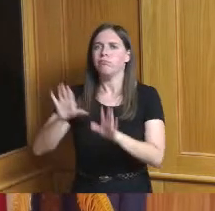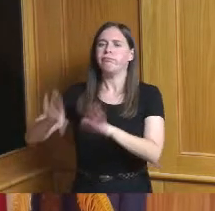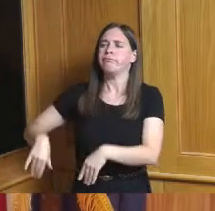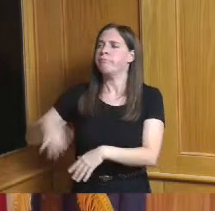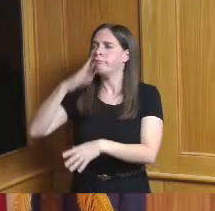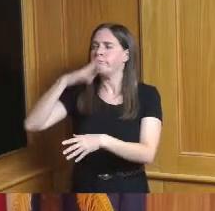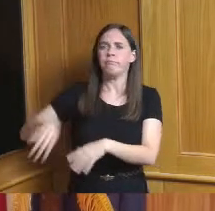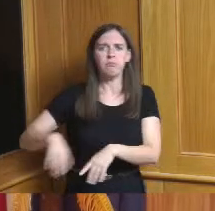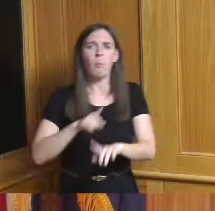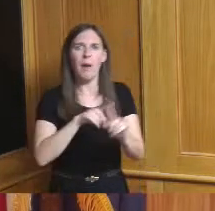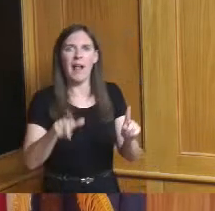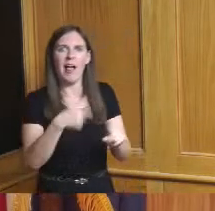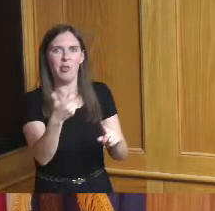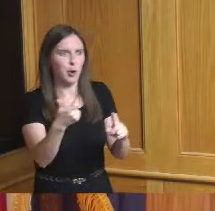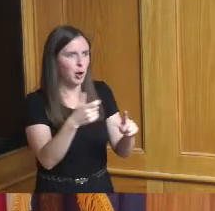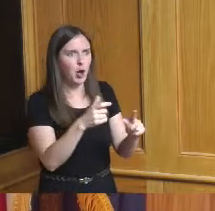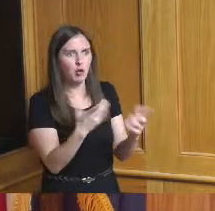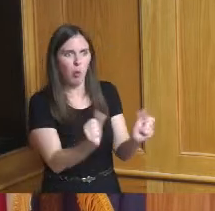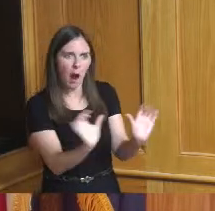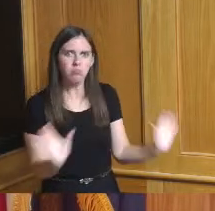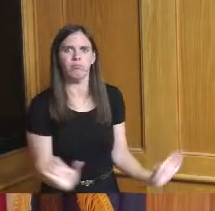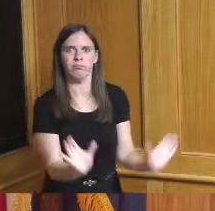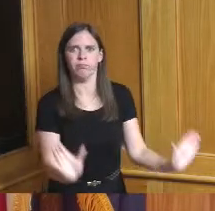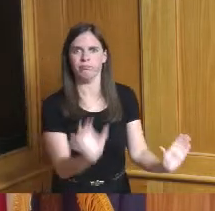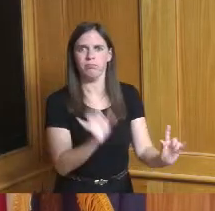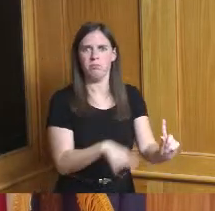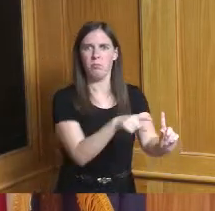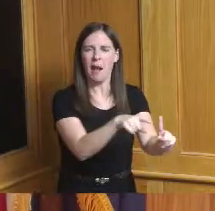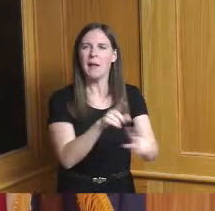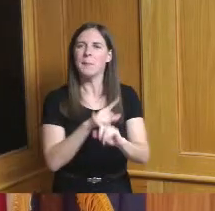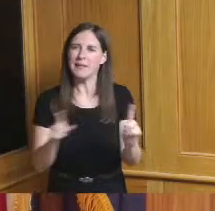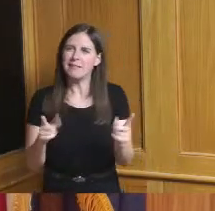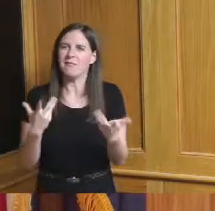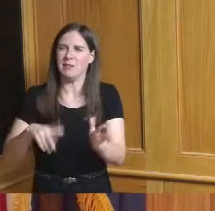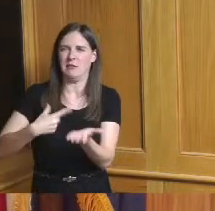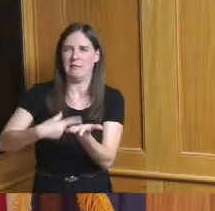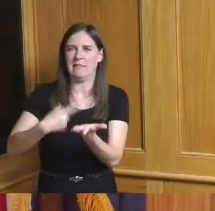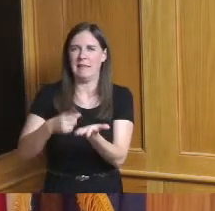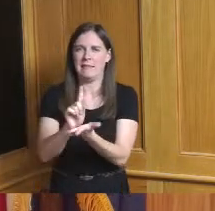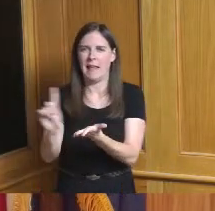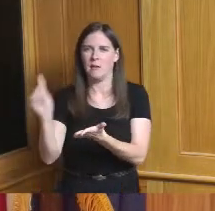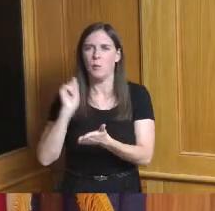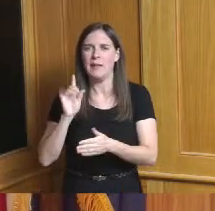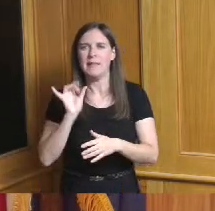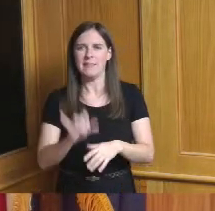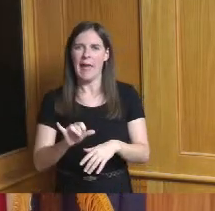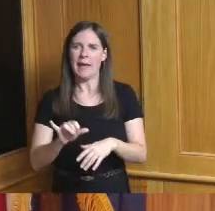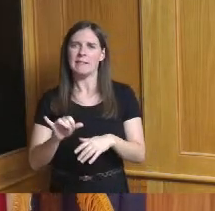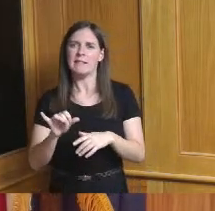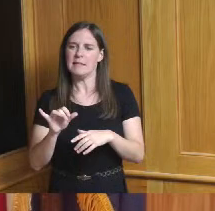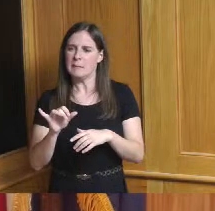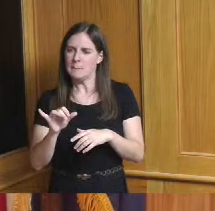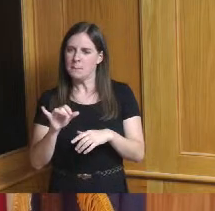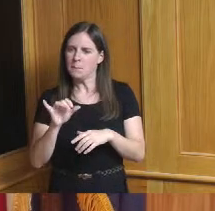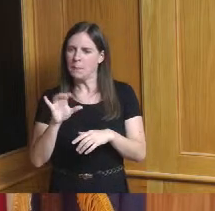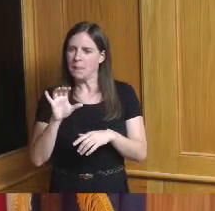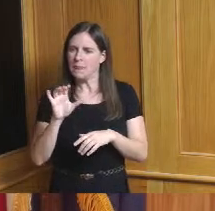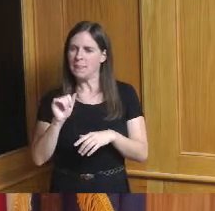other ones you know just as we spoke of last week about the carousel hotel and the drake hotel that